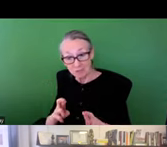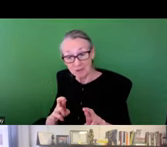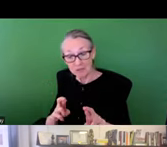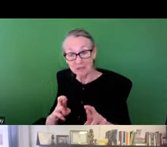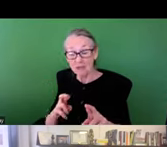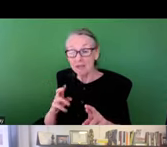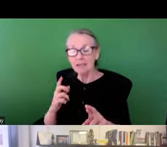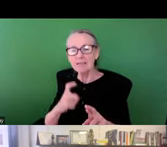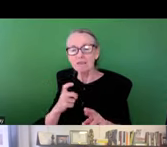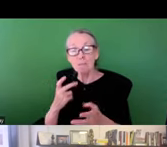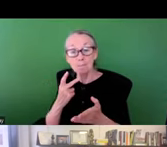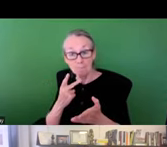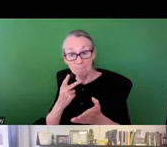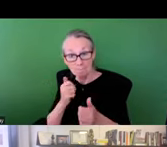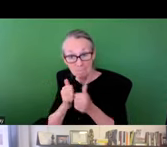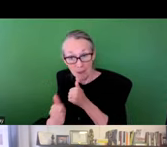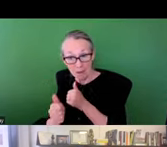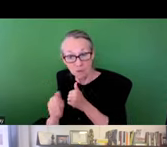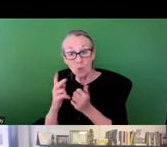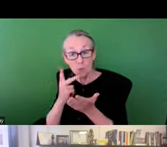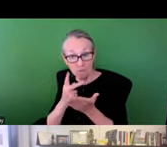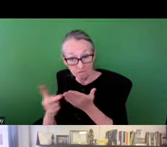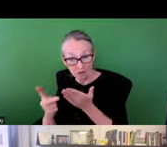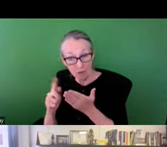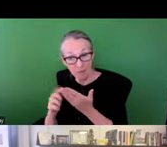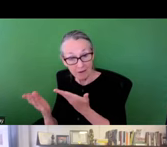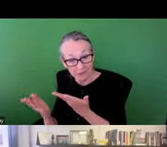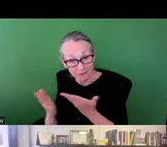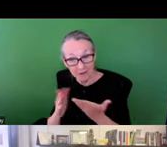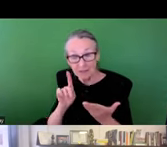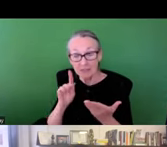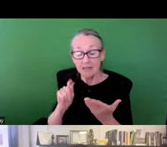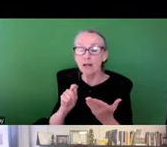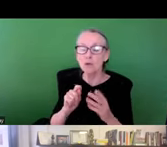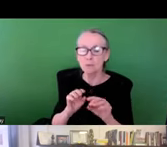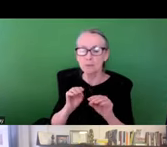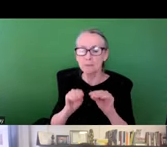these systems with a pass or fail